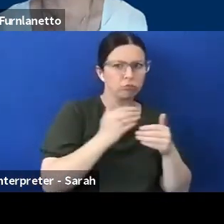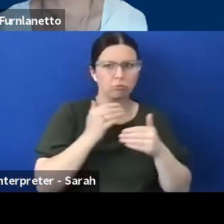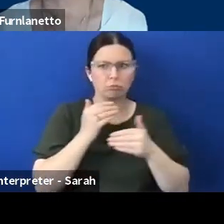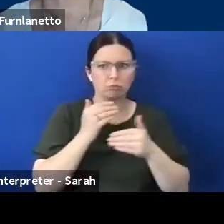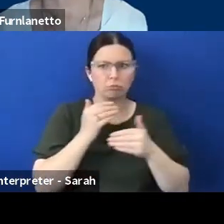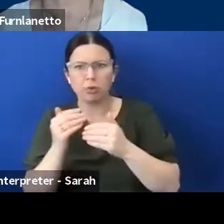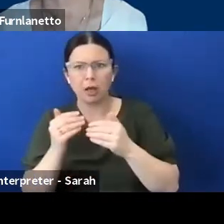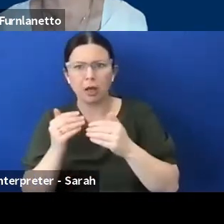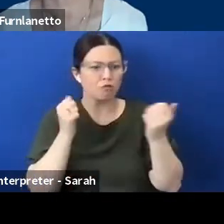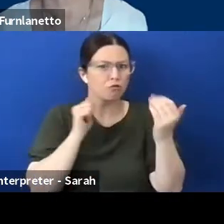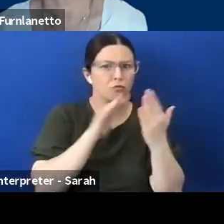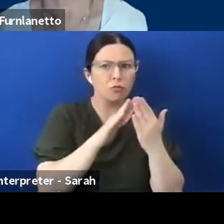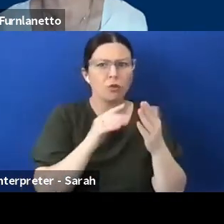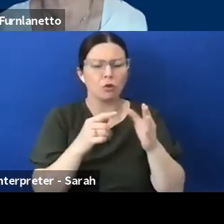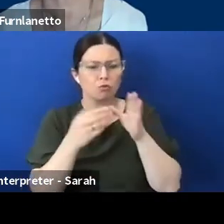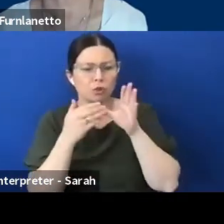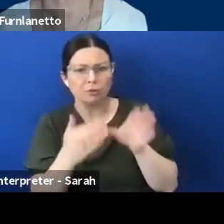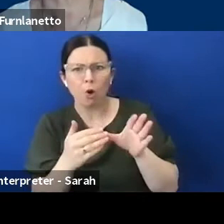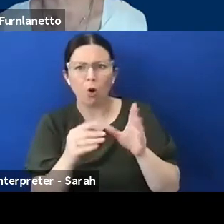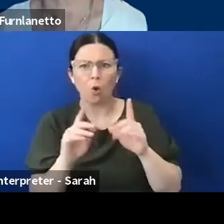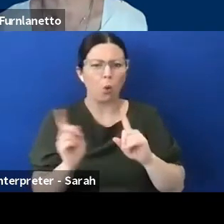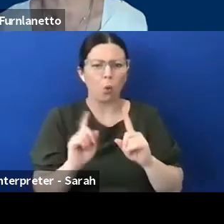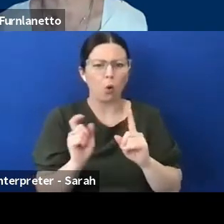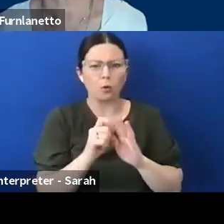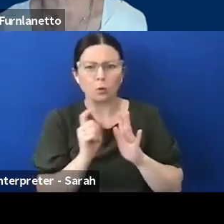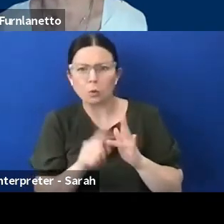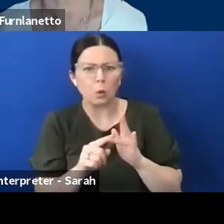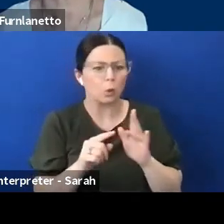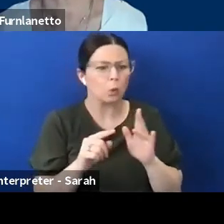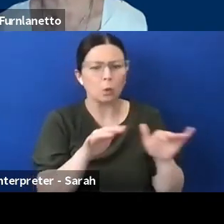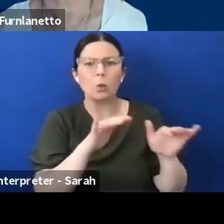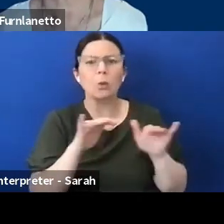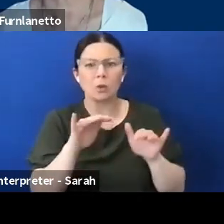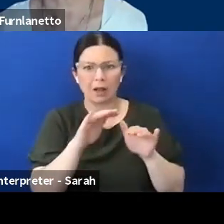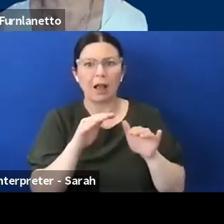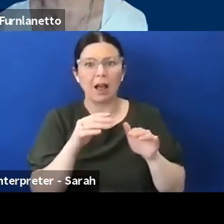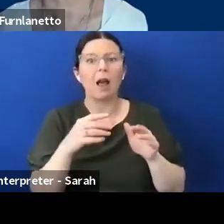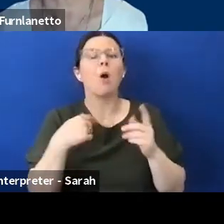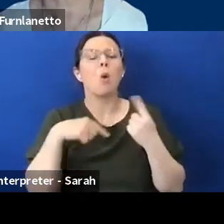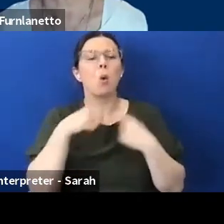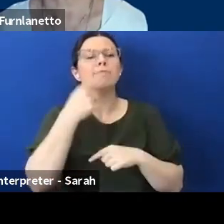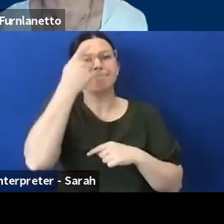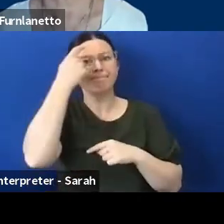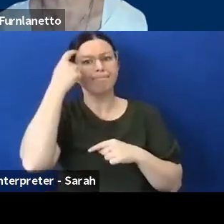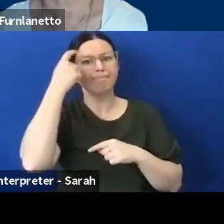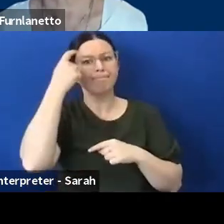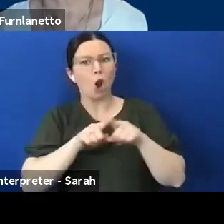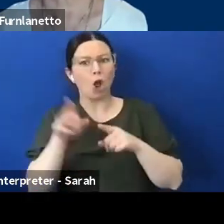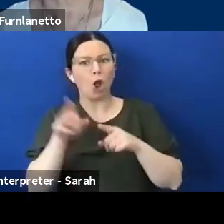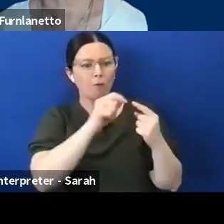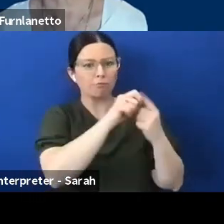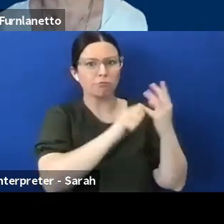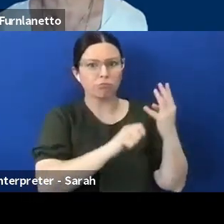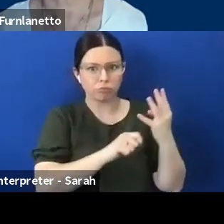that they were shaped and learning through that process, I think is a critical element of that,